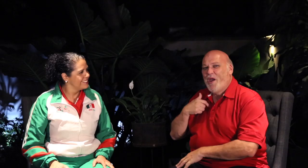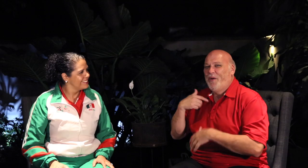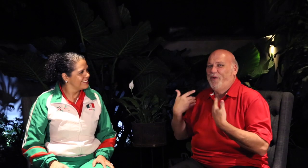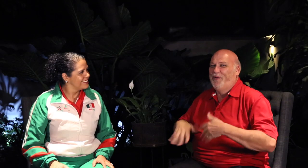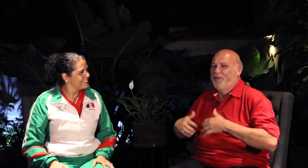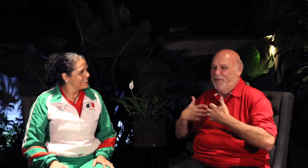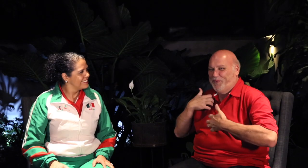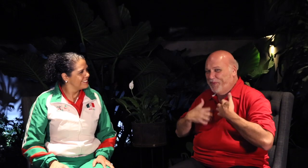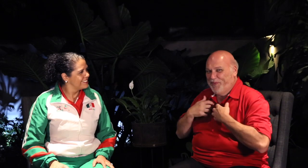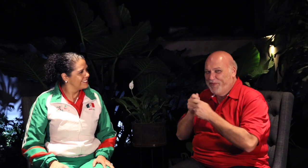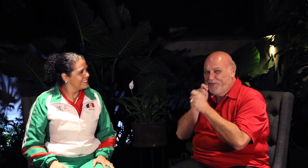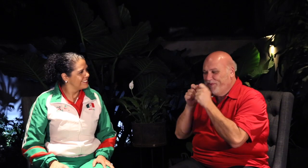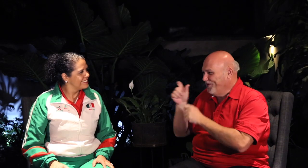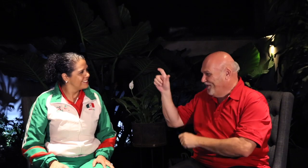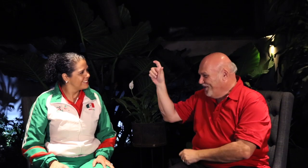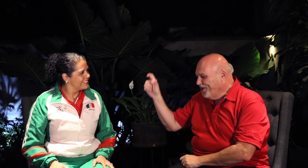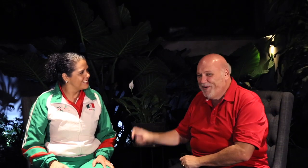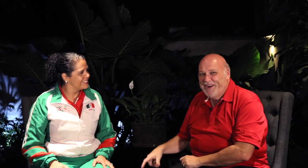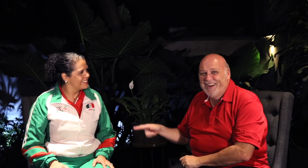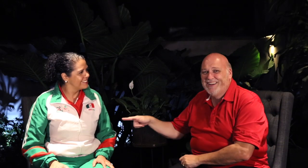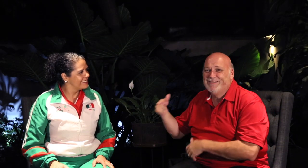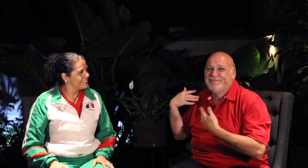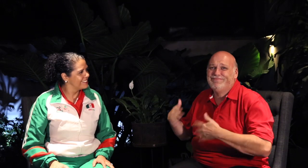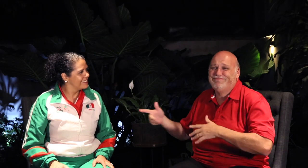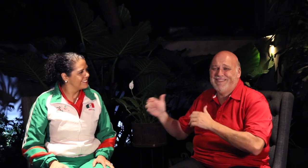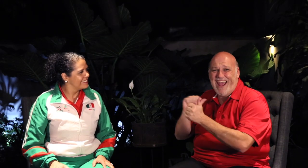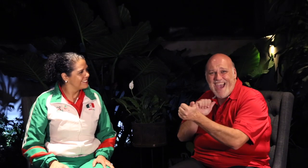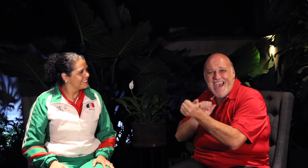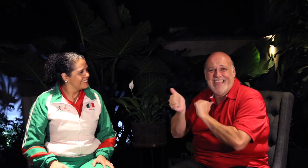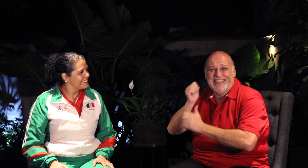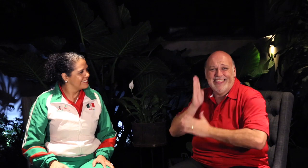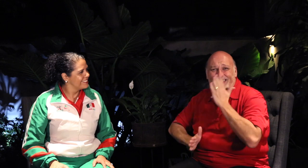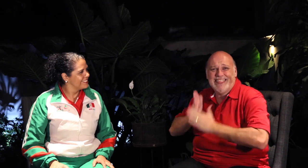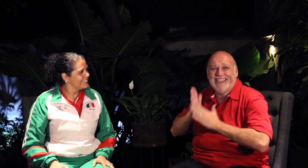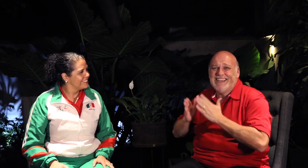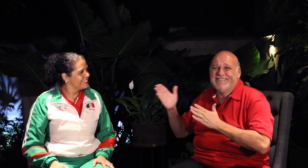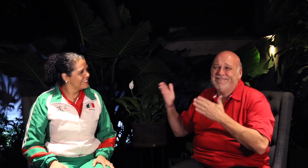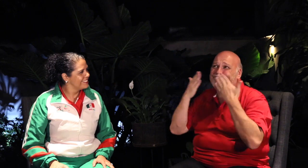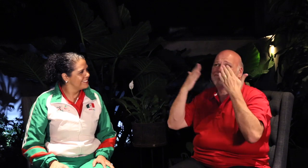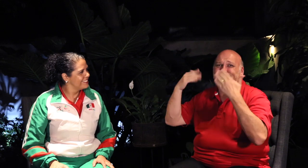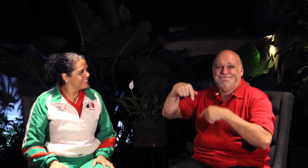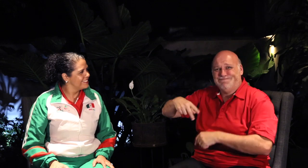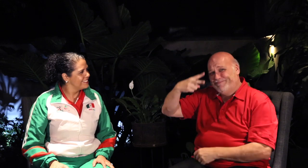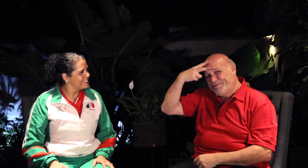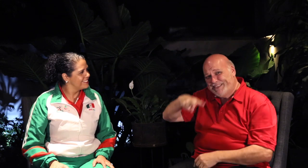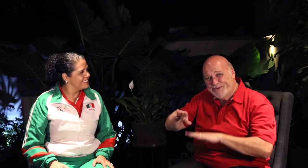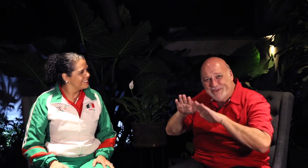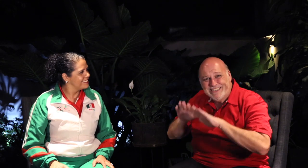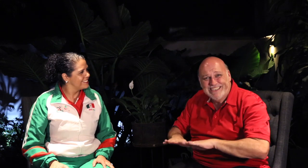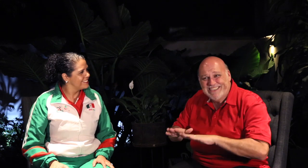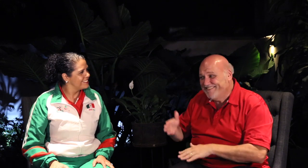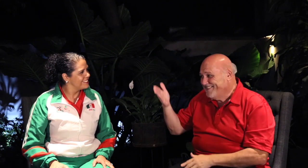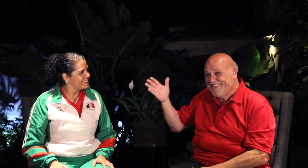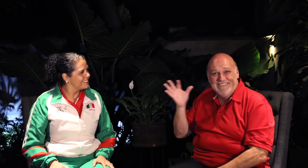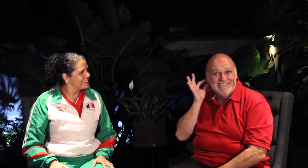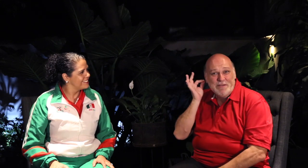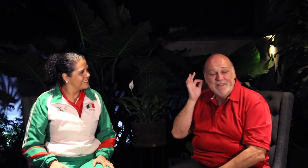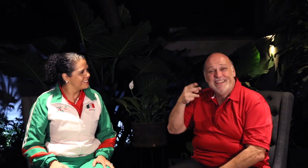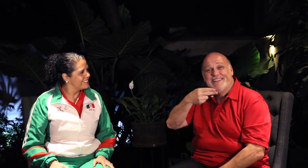[Anselmo]: I'm excited to interview this person! She's a well-known sports athlete in Mexico!